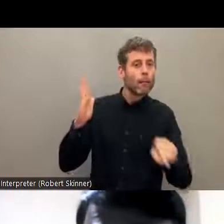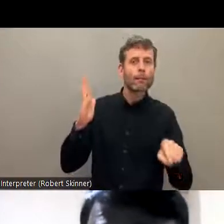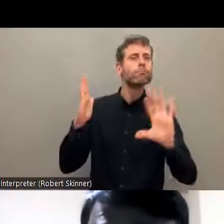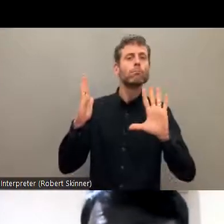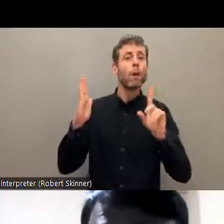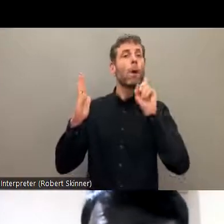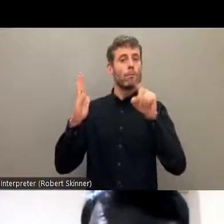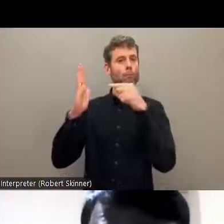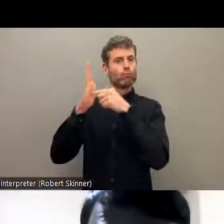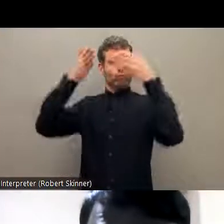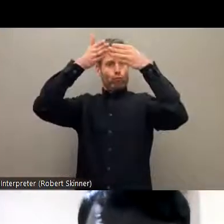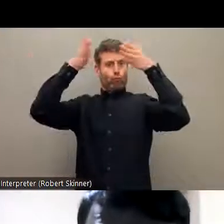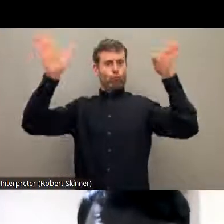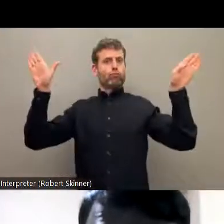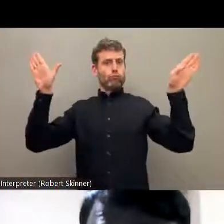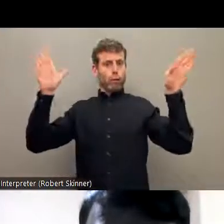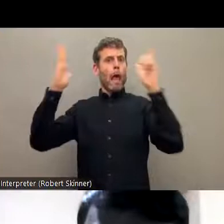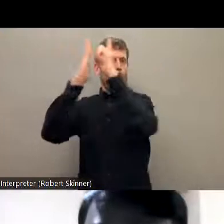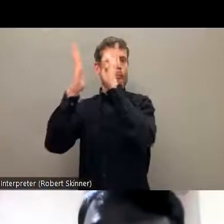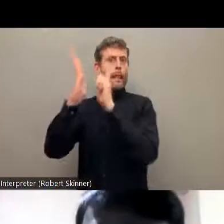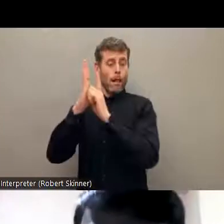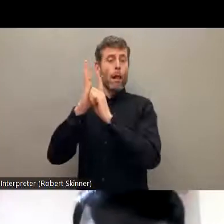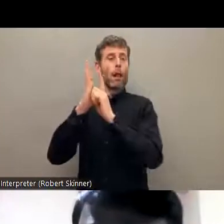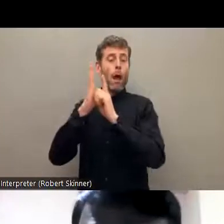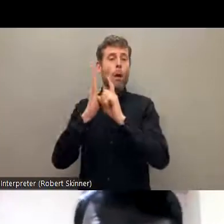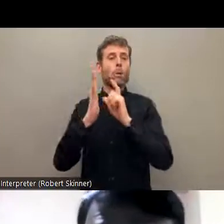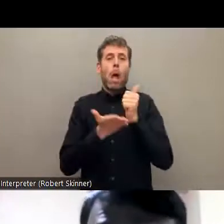frameworks. One of the